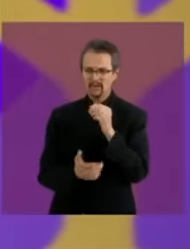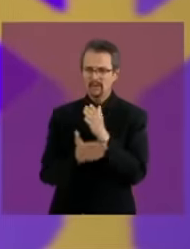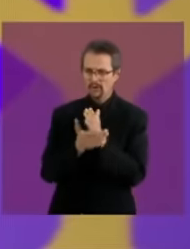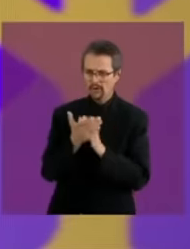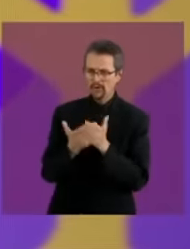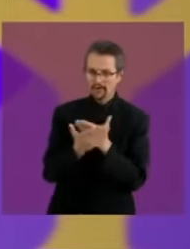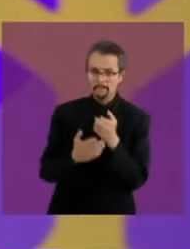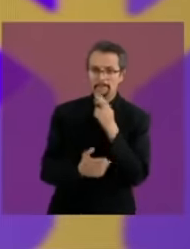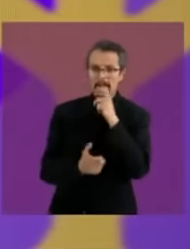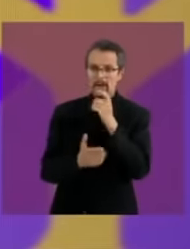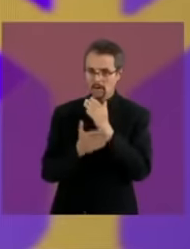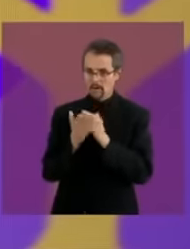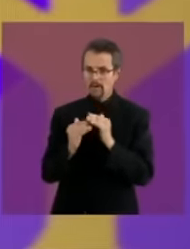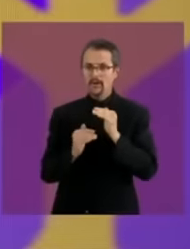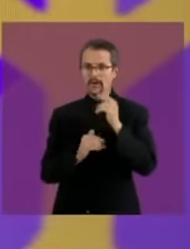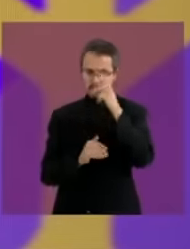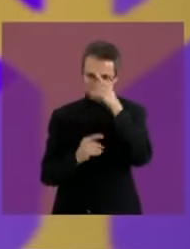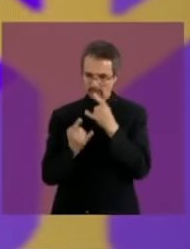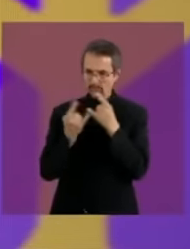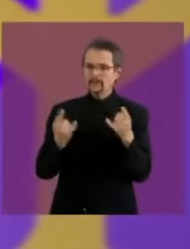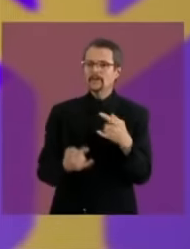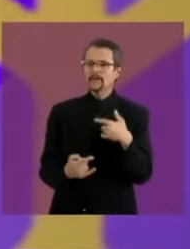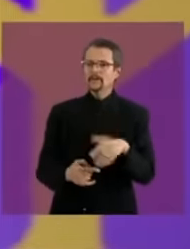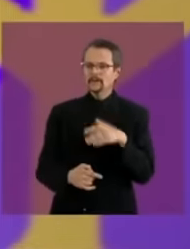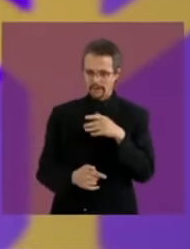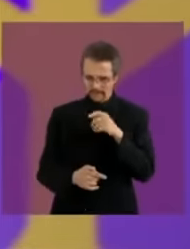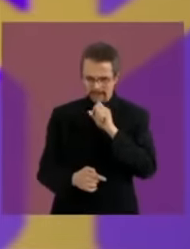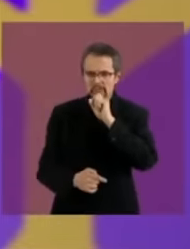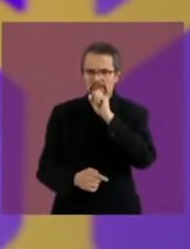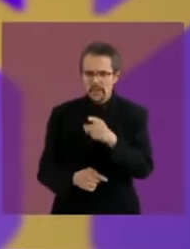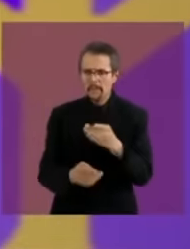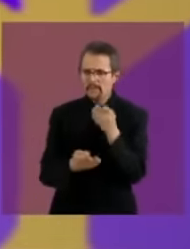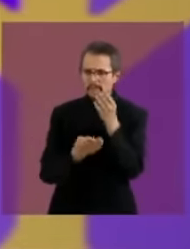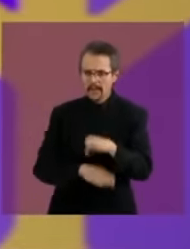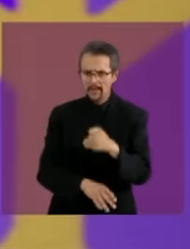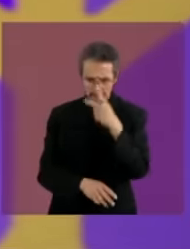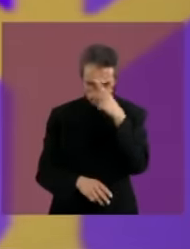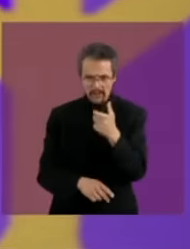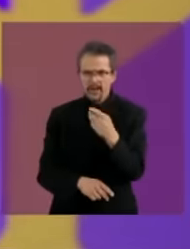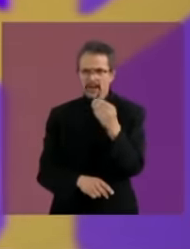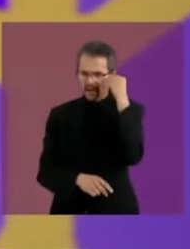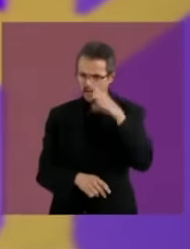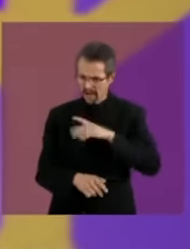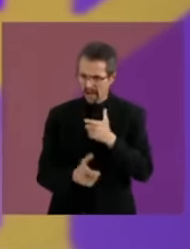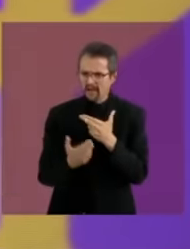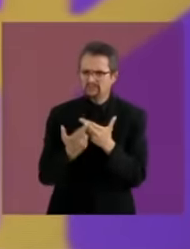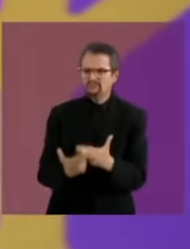of Mexico the largest reserves of the Bank of Mexico today I want to call on everyone,